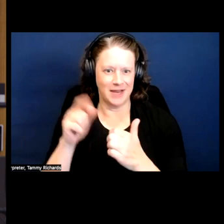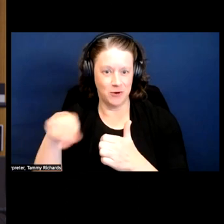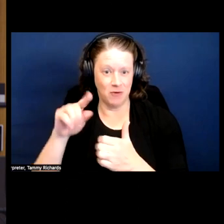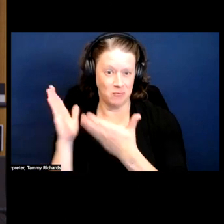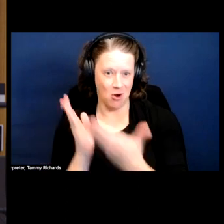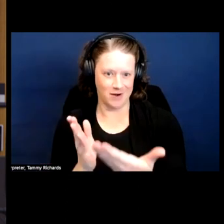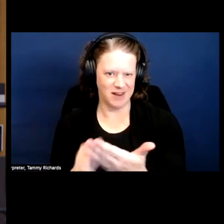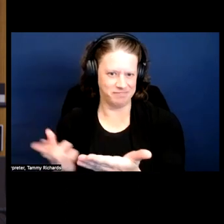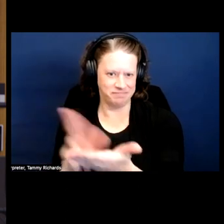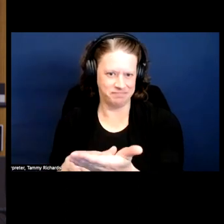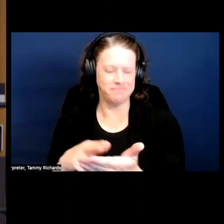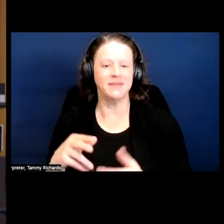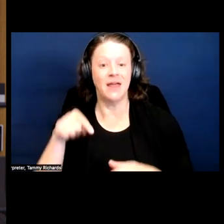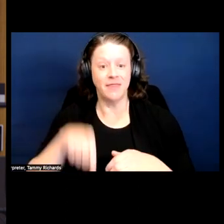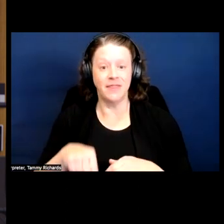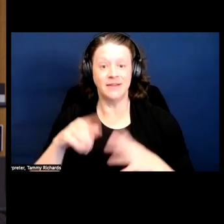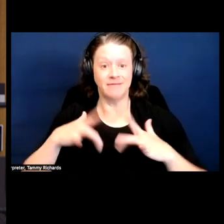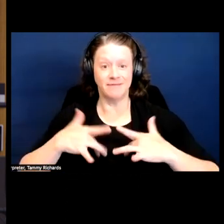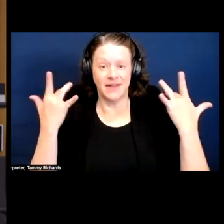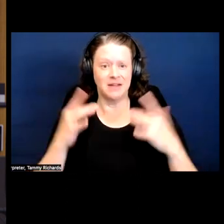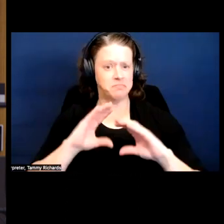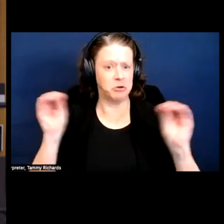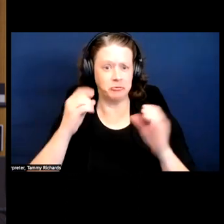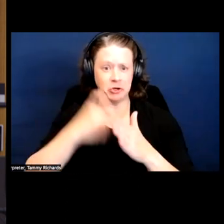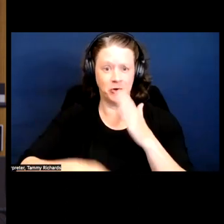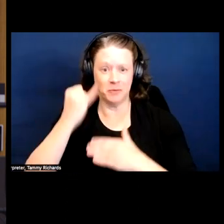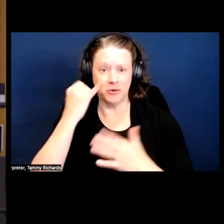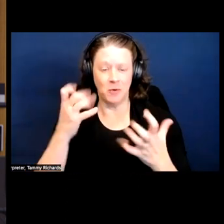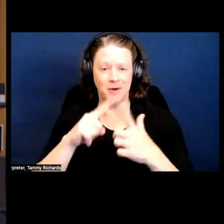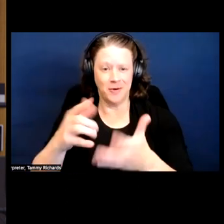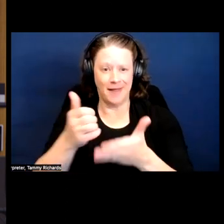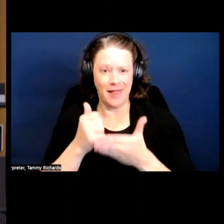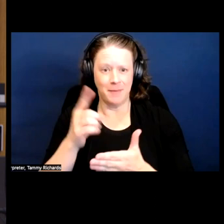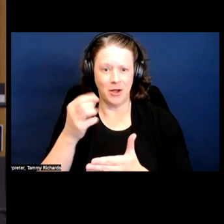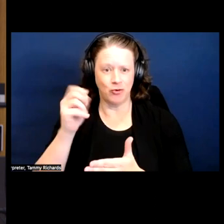This event is free to the public. If you want to help DREDF in continuing to provide